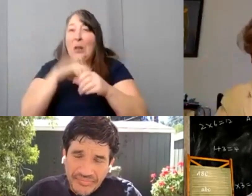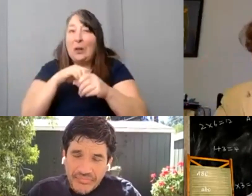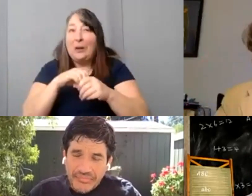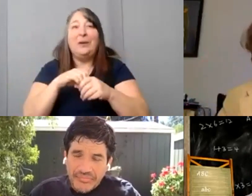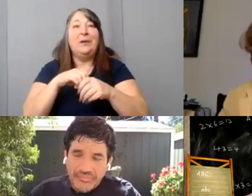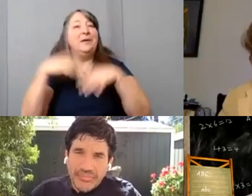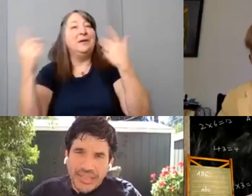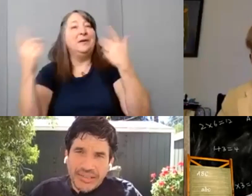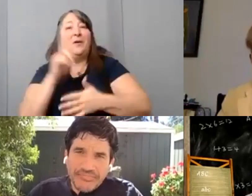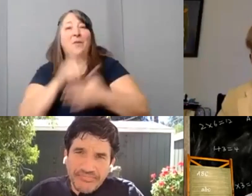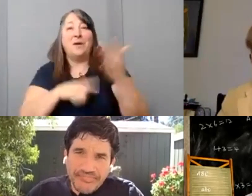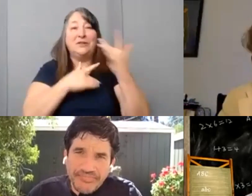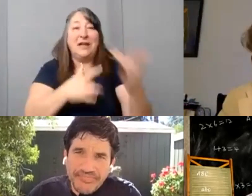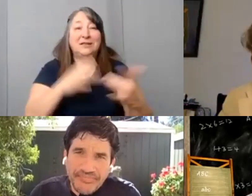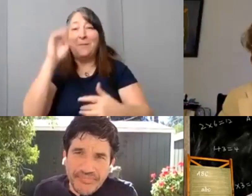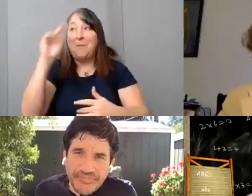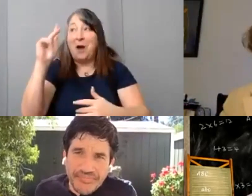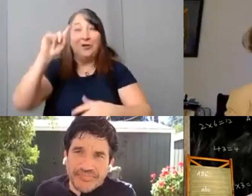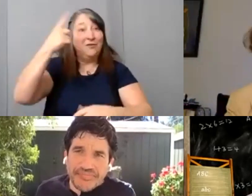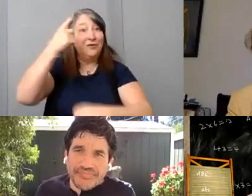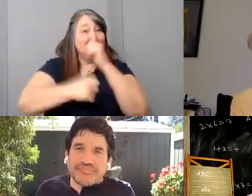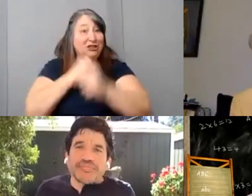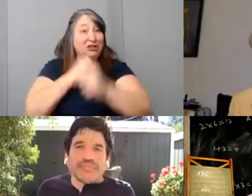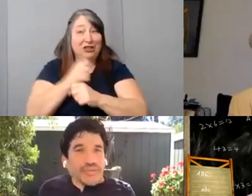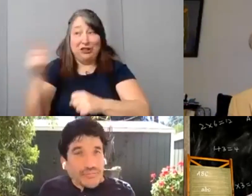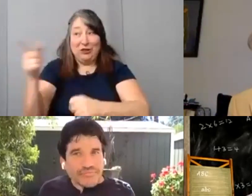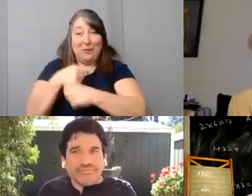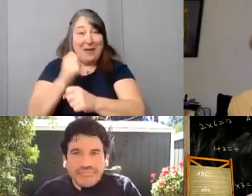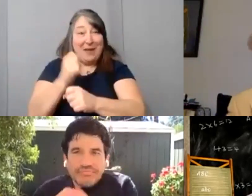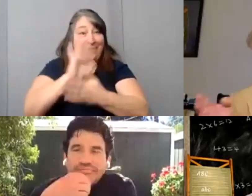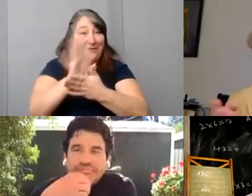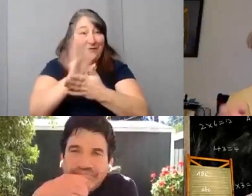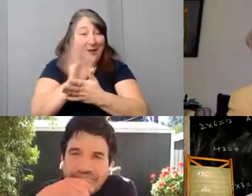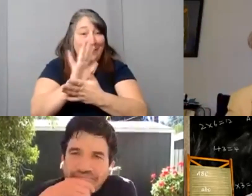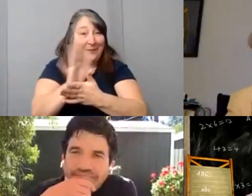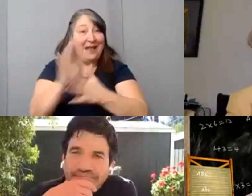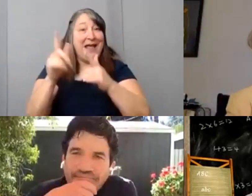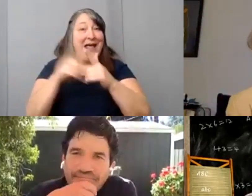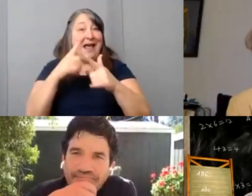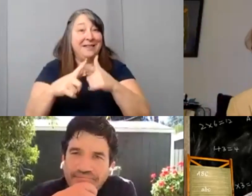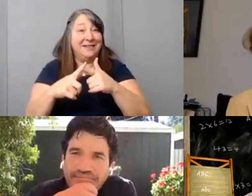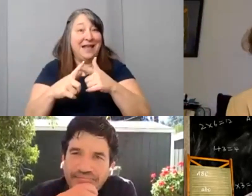Mark, you made a film the first year of the film challenge, and then hopped into the judging seat.